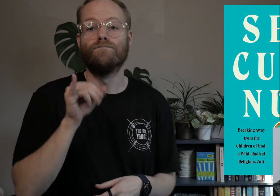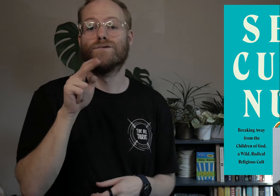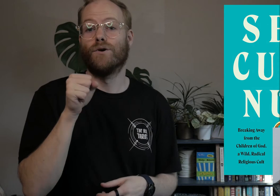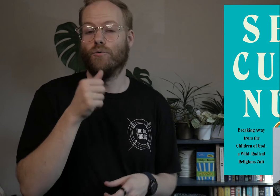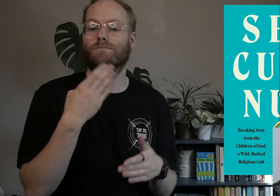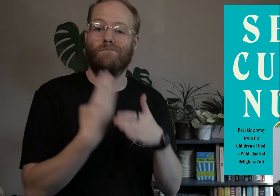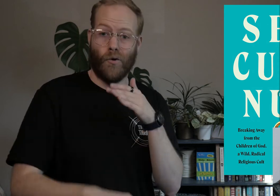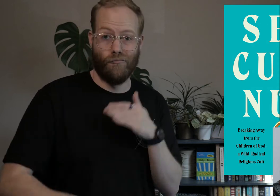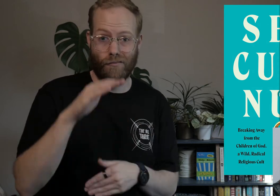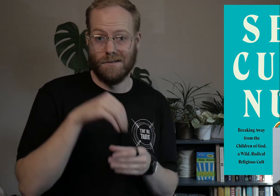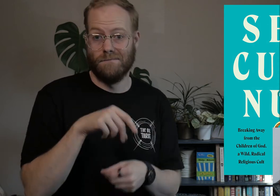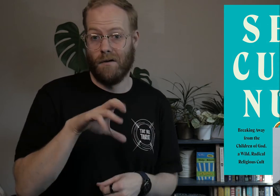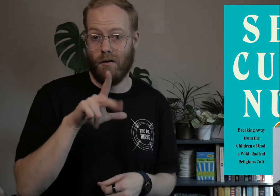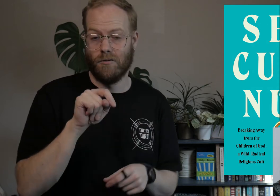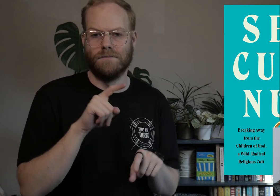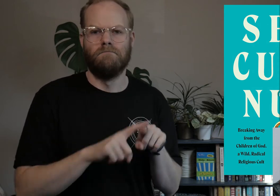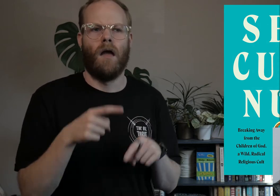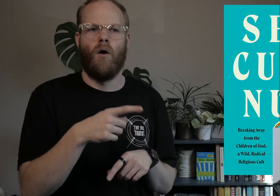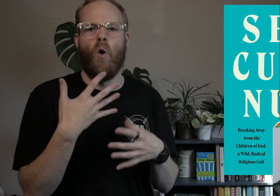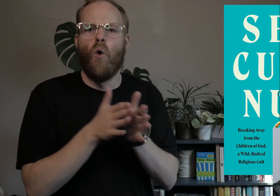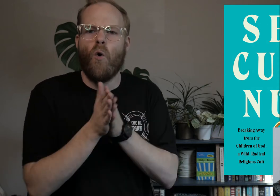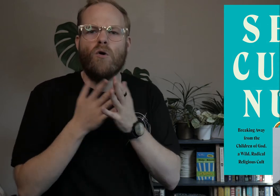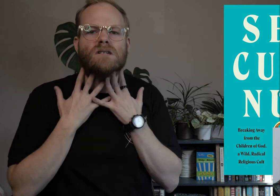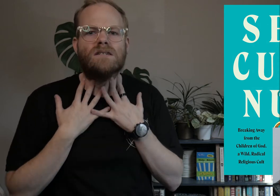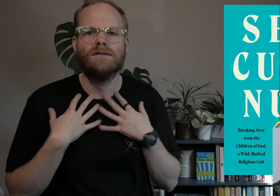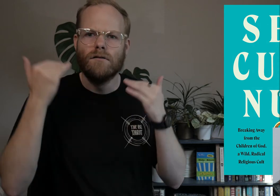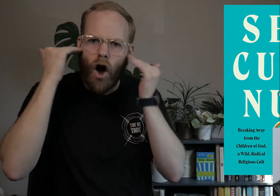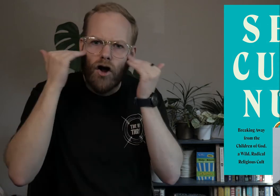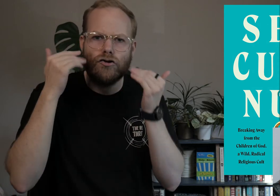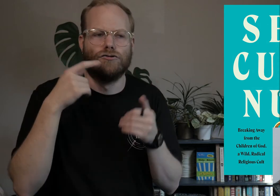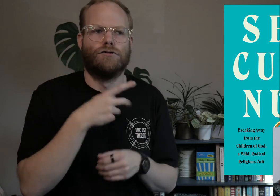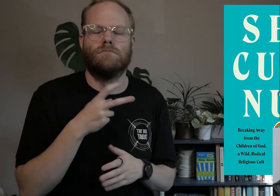Jones was born and raised in this cult, but had a thirst for knowledge